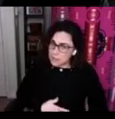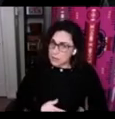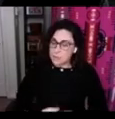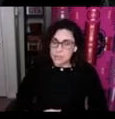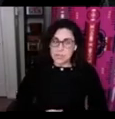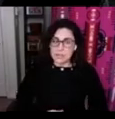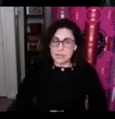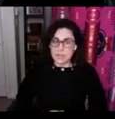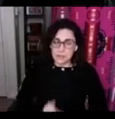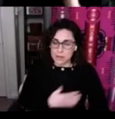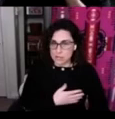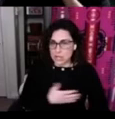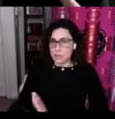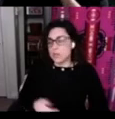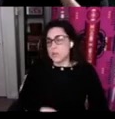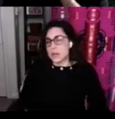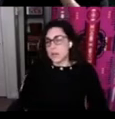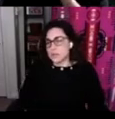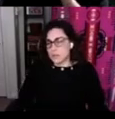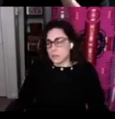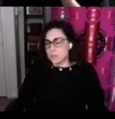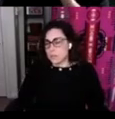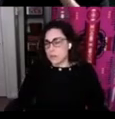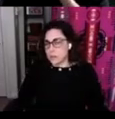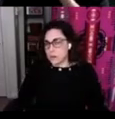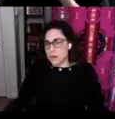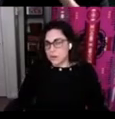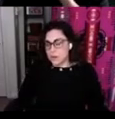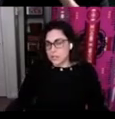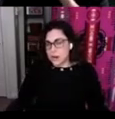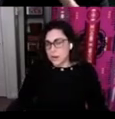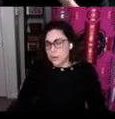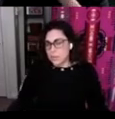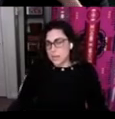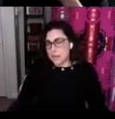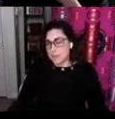communities that I'll share with you and others that we're not going to talk about today